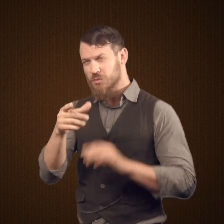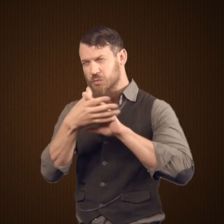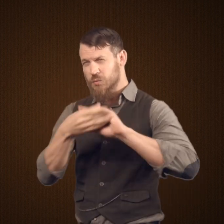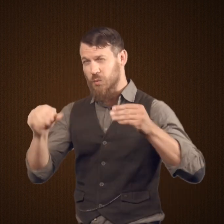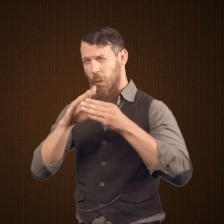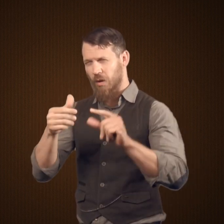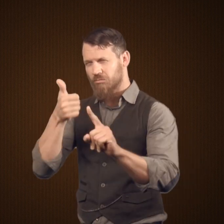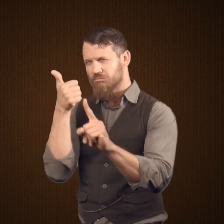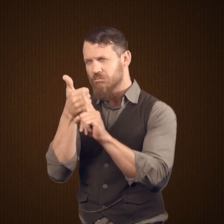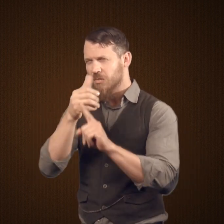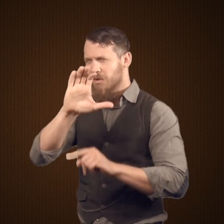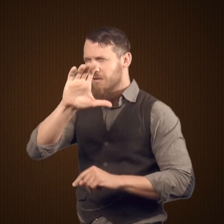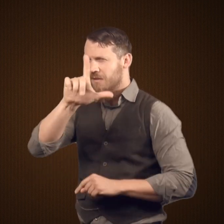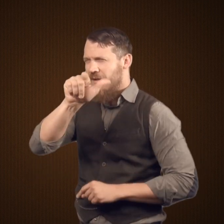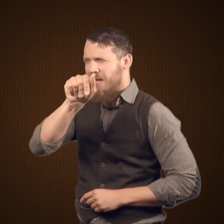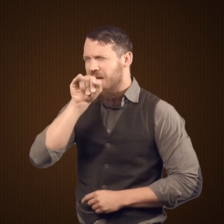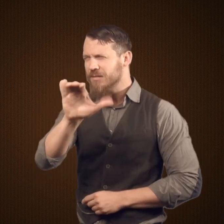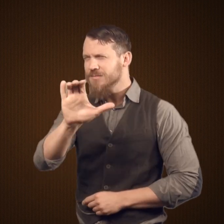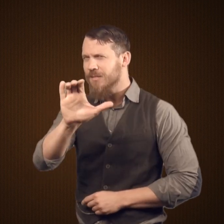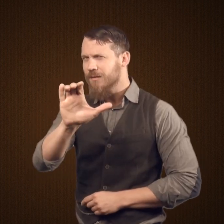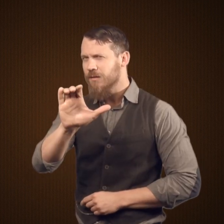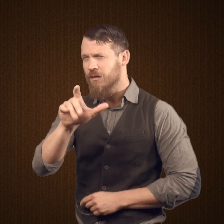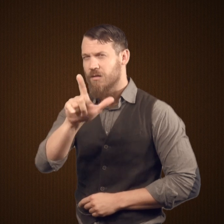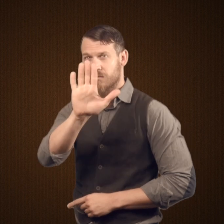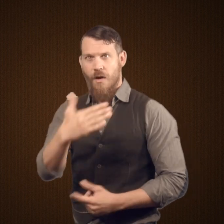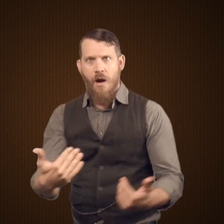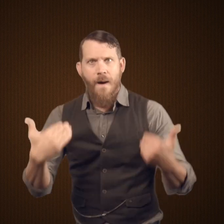Now, this story, it's a classic.